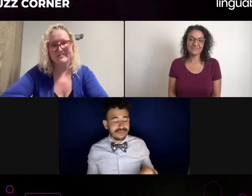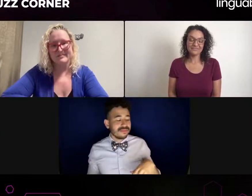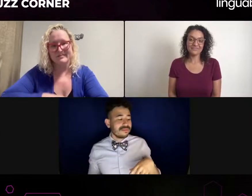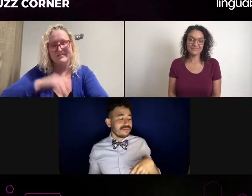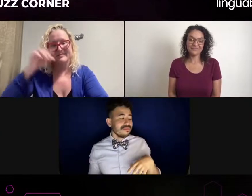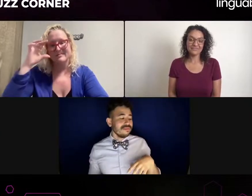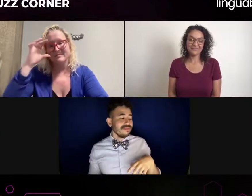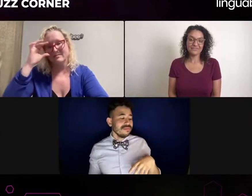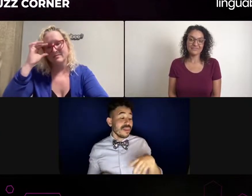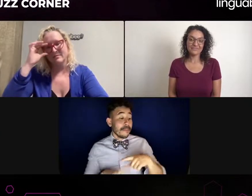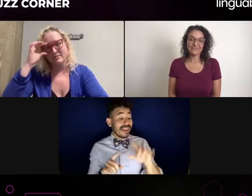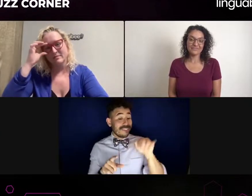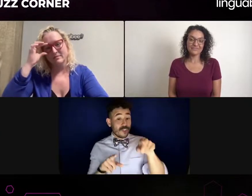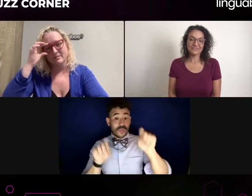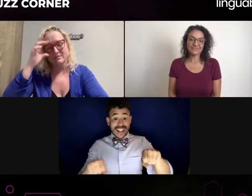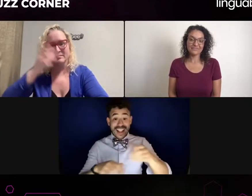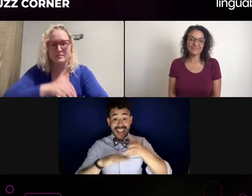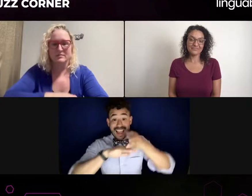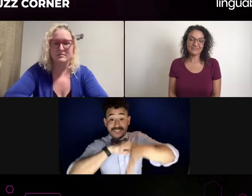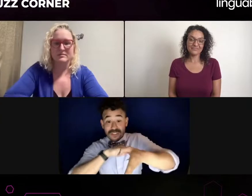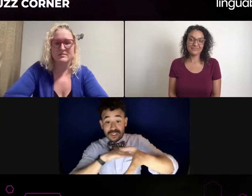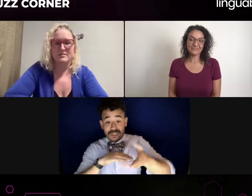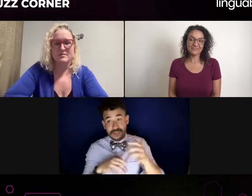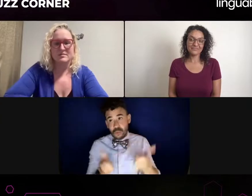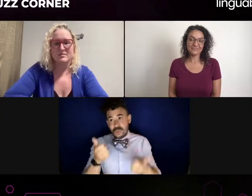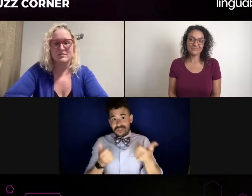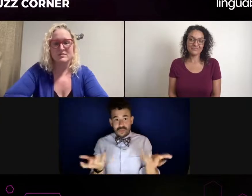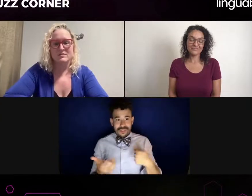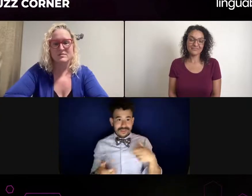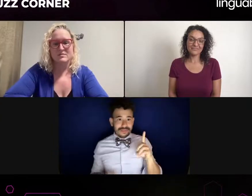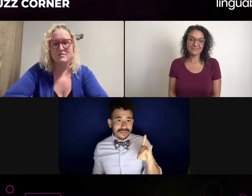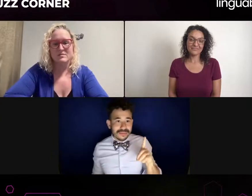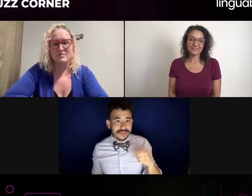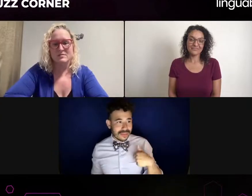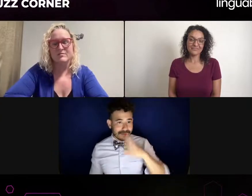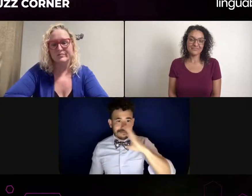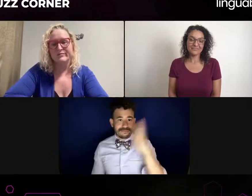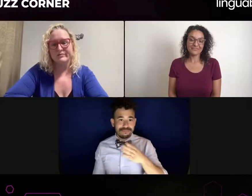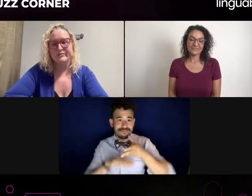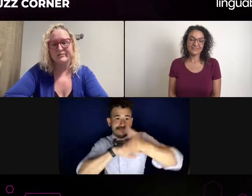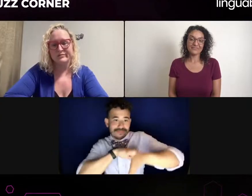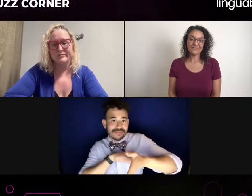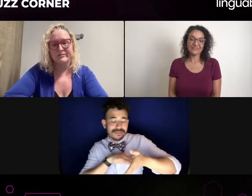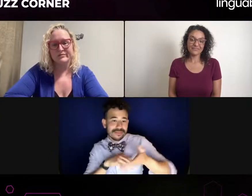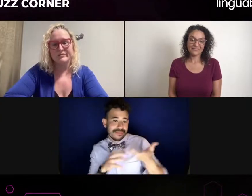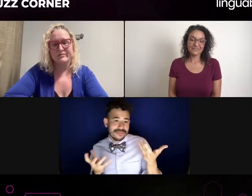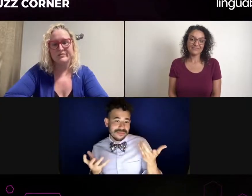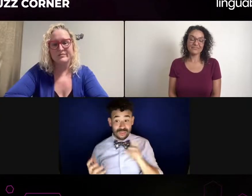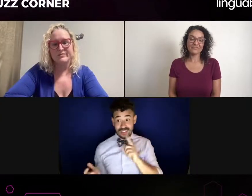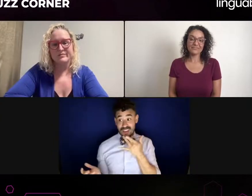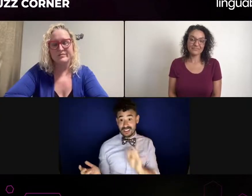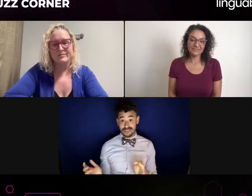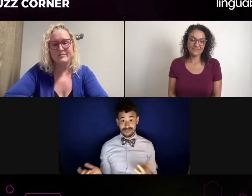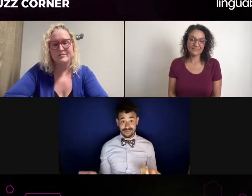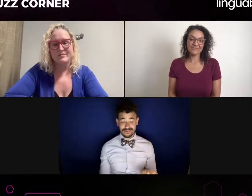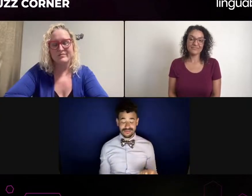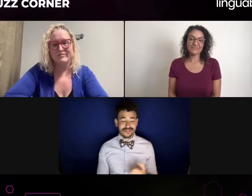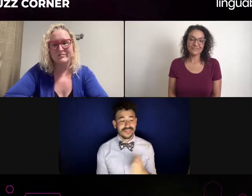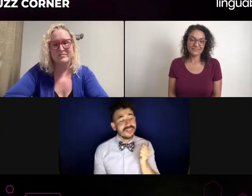I didn't know what to say, so I left and of course, I was-- Since I was feeling a type of way about it,